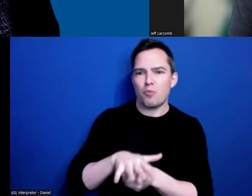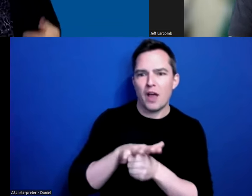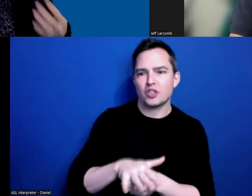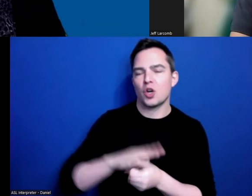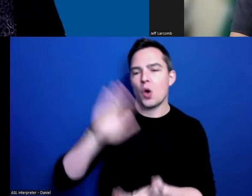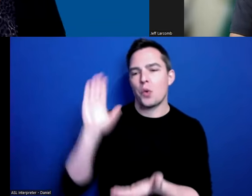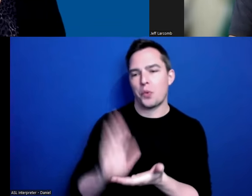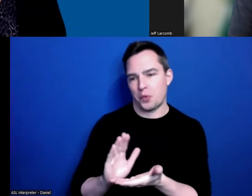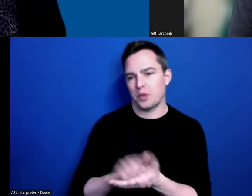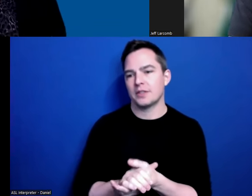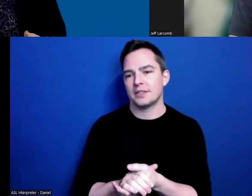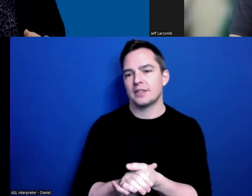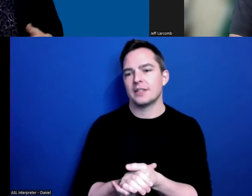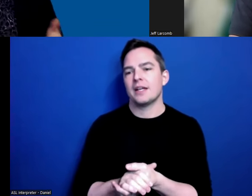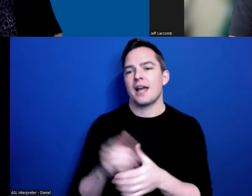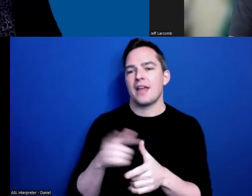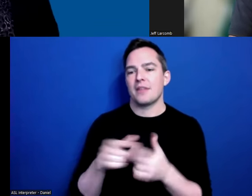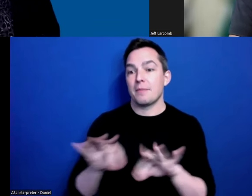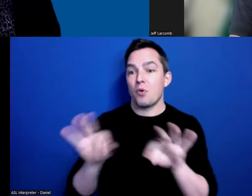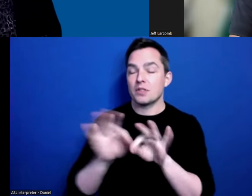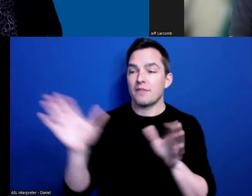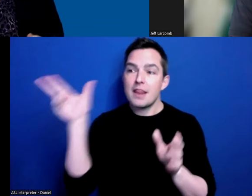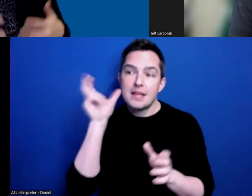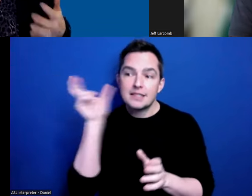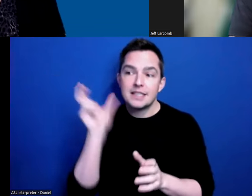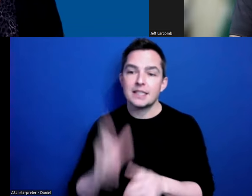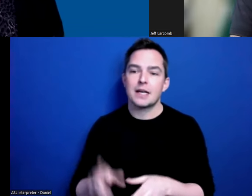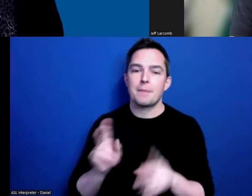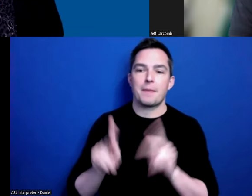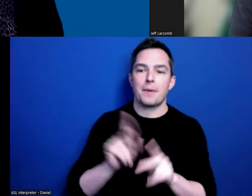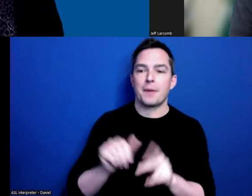And the importance of listening and people being patient. So thank you so much for